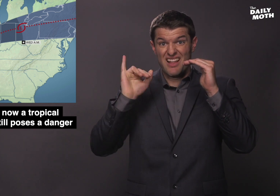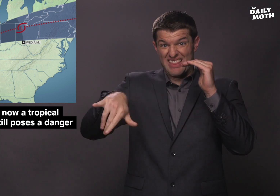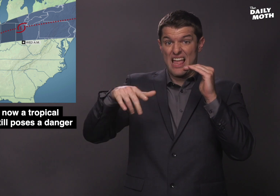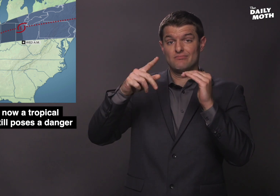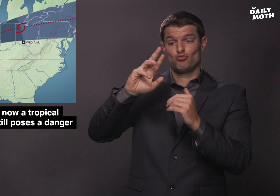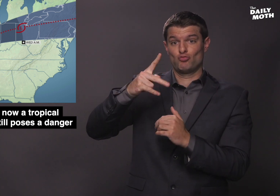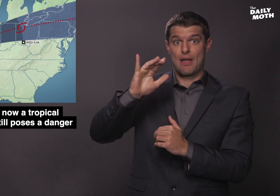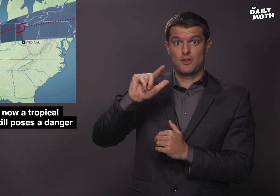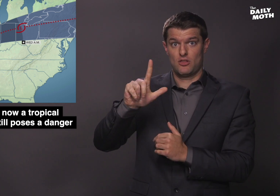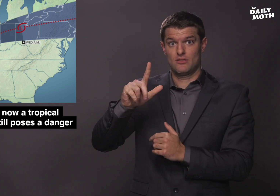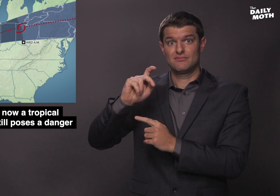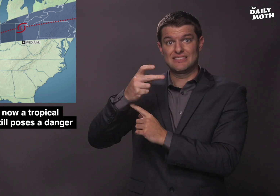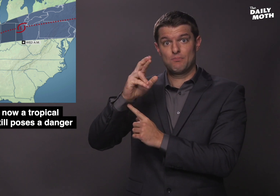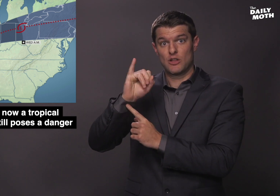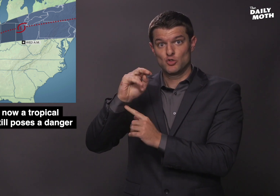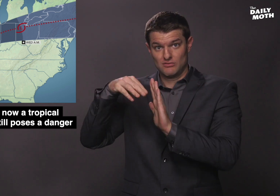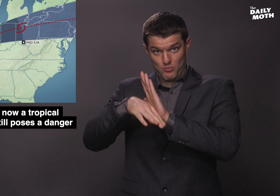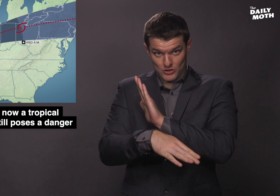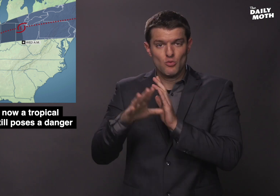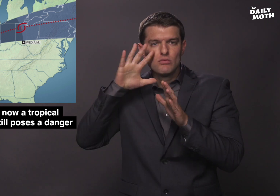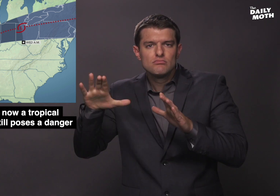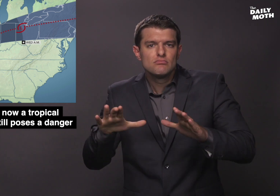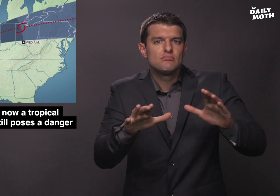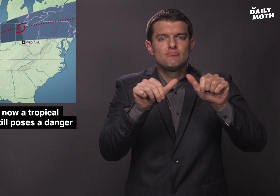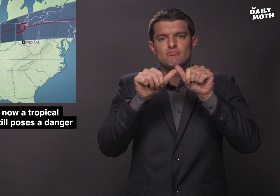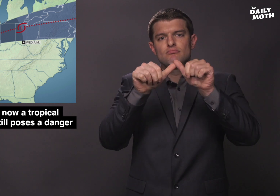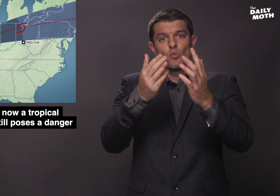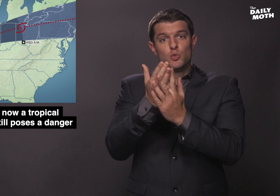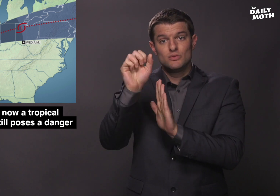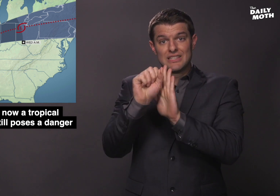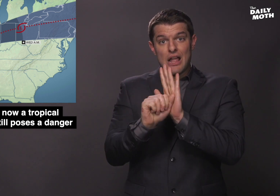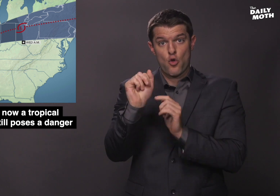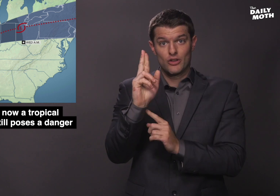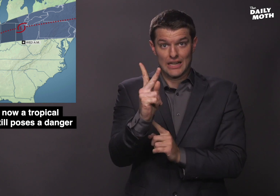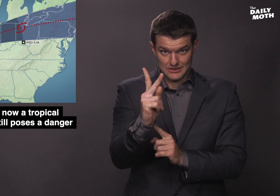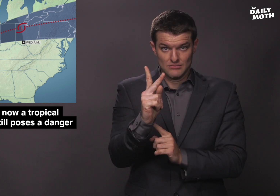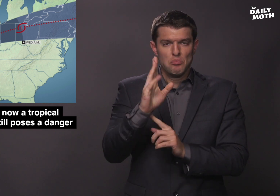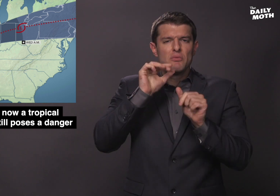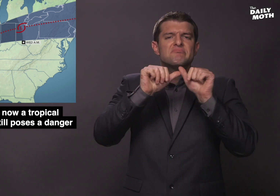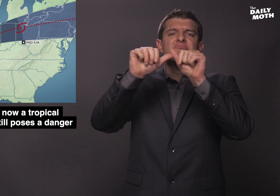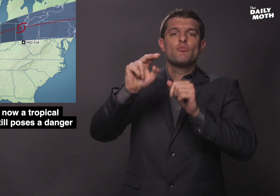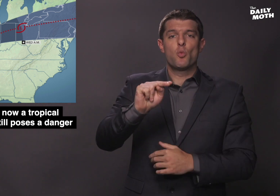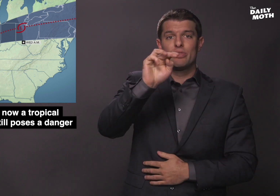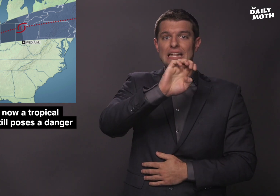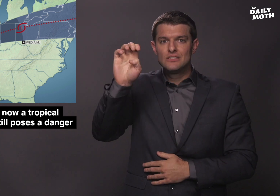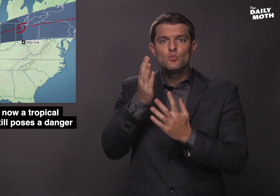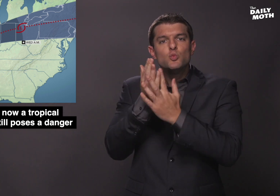The depression moving northwards in Arkansas as of today and is expected to move northeast while dissipating throughout the week